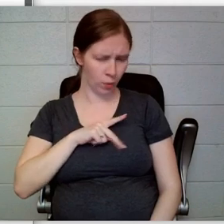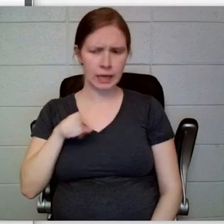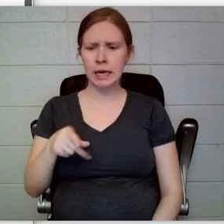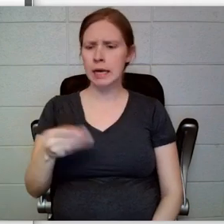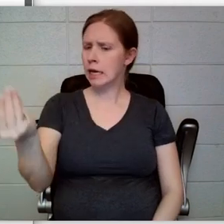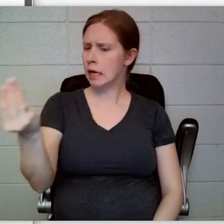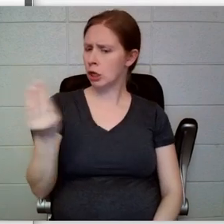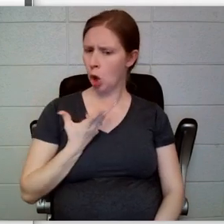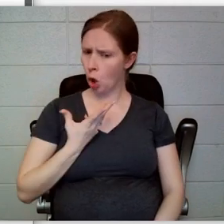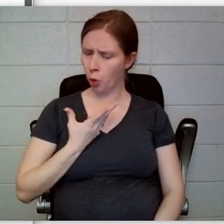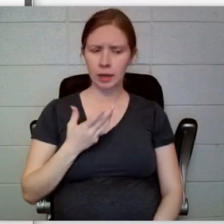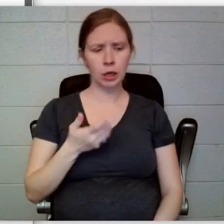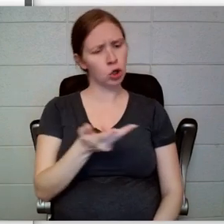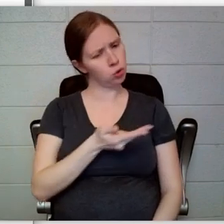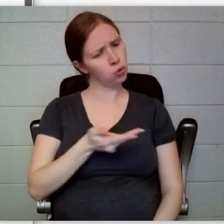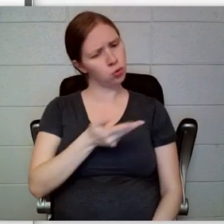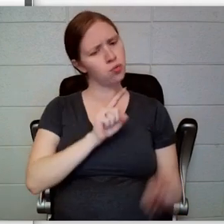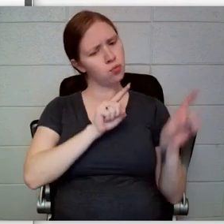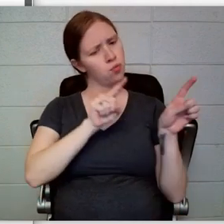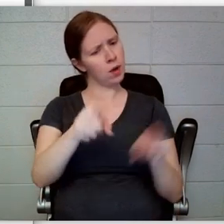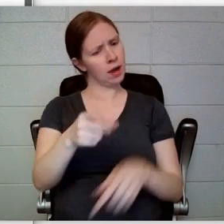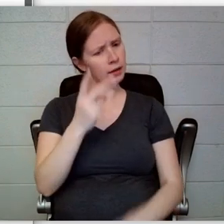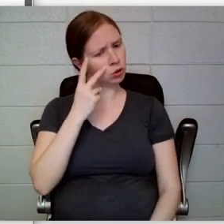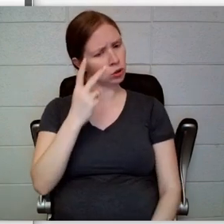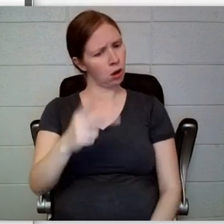children had been to see him.”